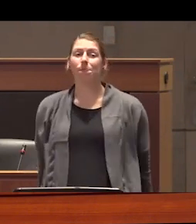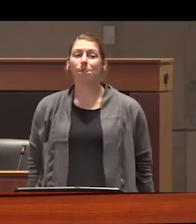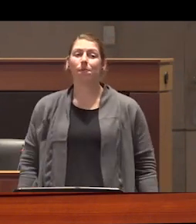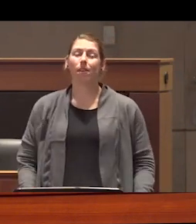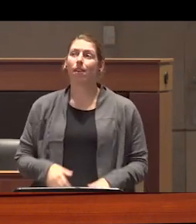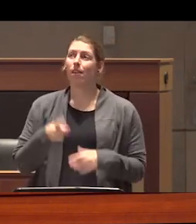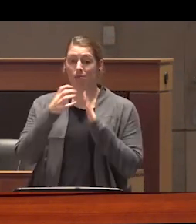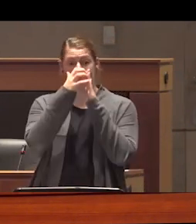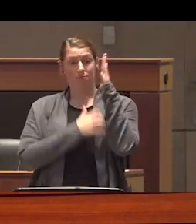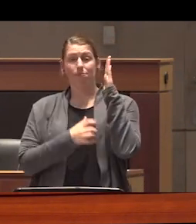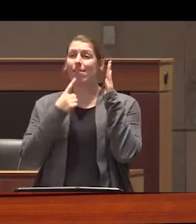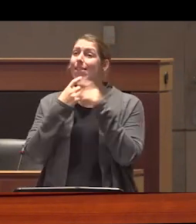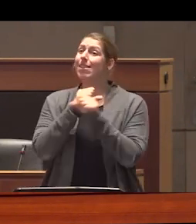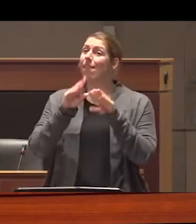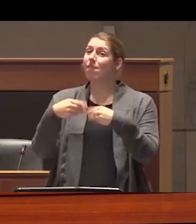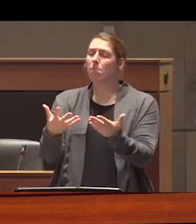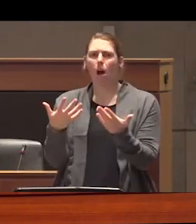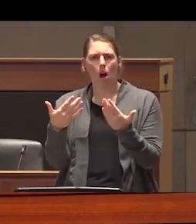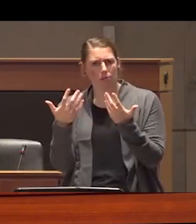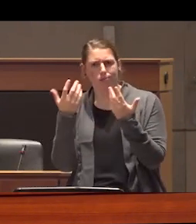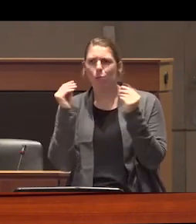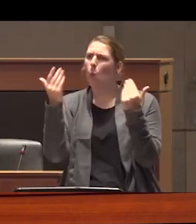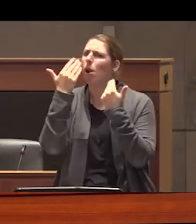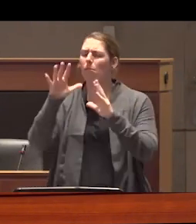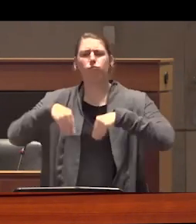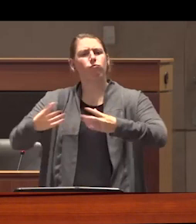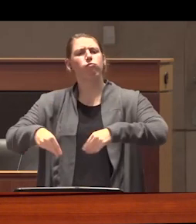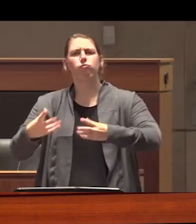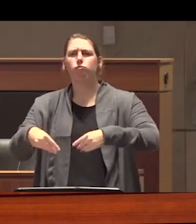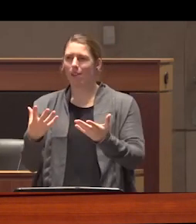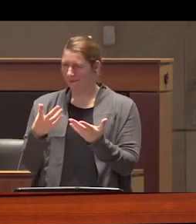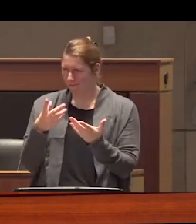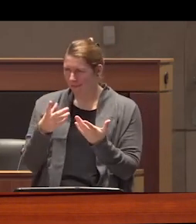characterizes safe Supply as being unlimited it also claims that people who are prescribed safe